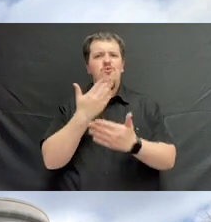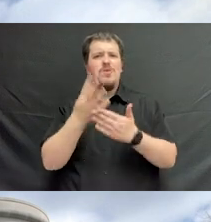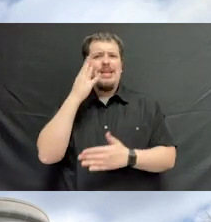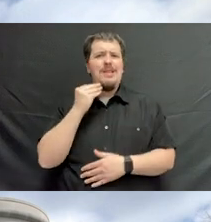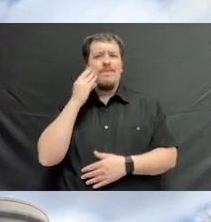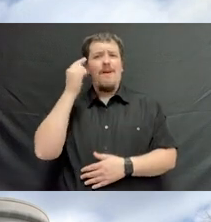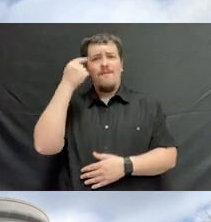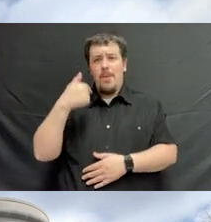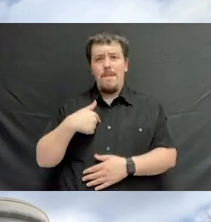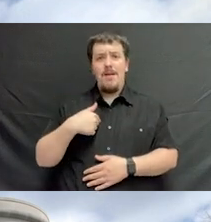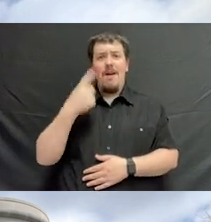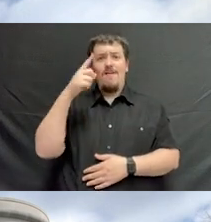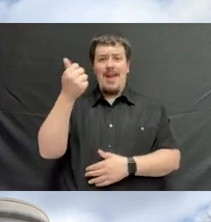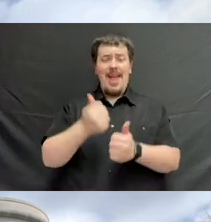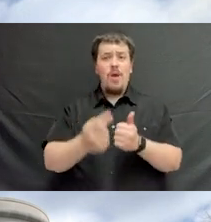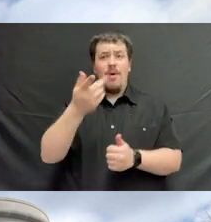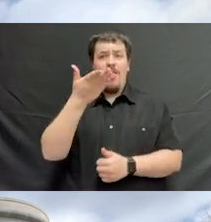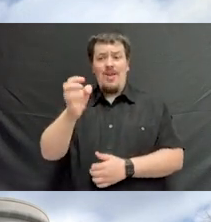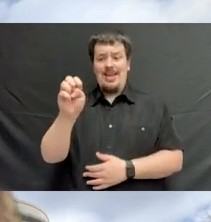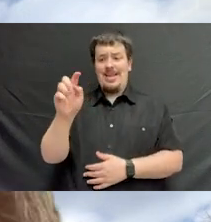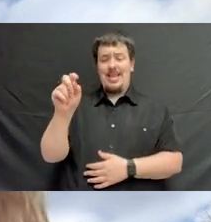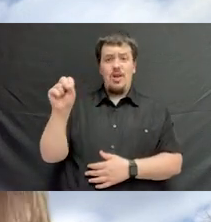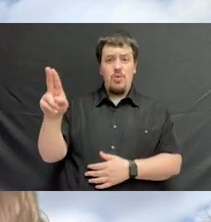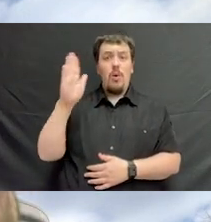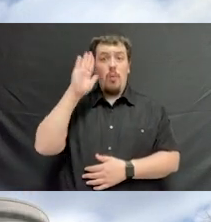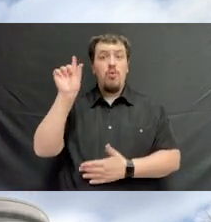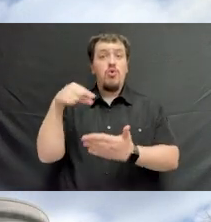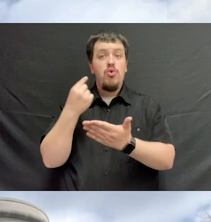So for everybody at ETSU who's gonna be graduating here,